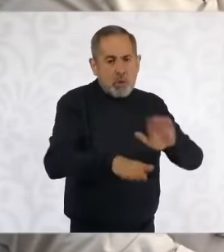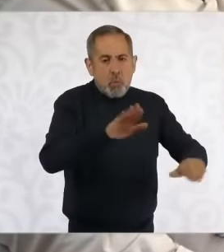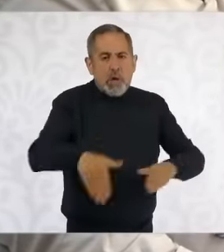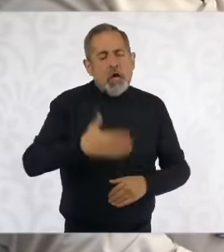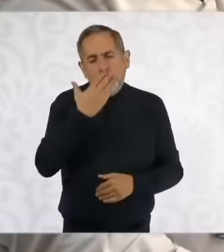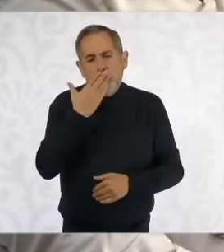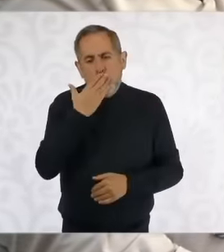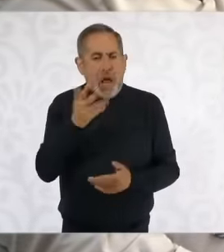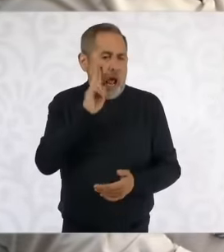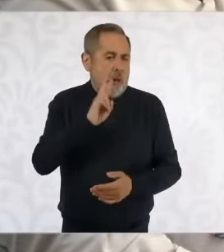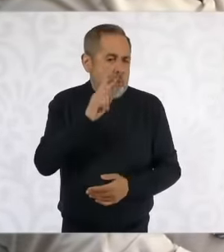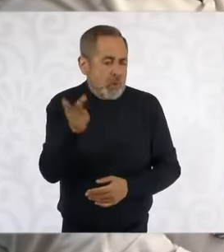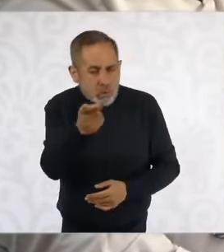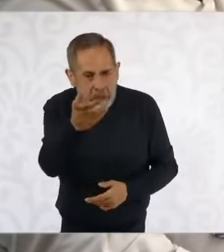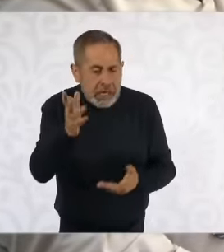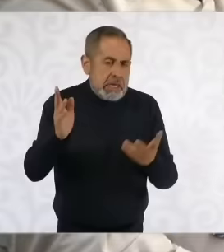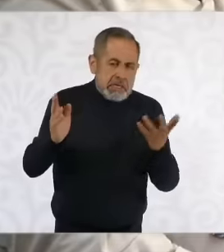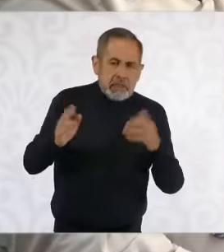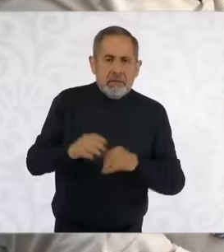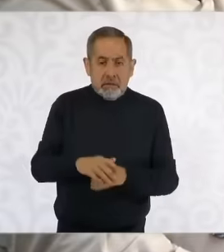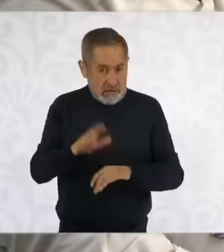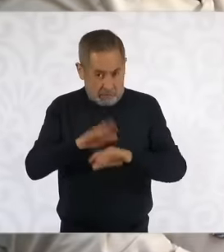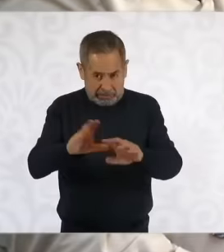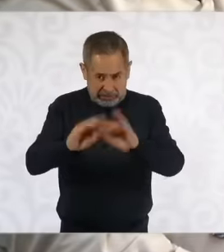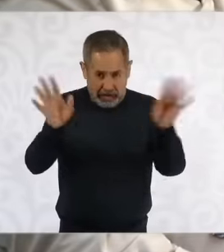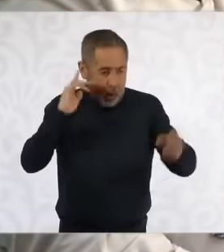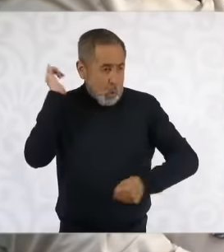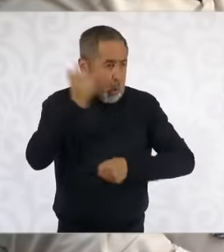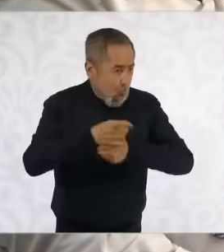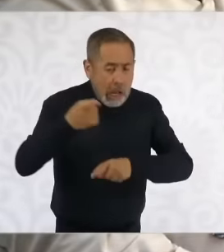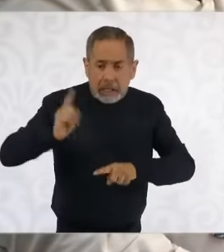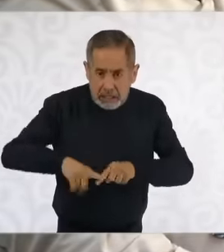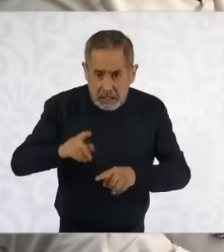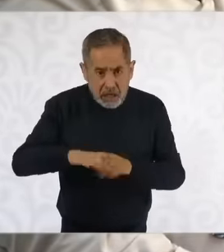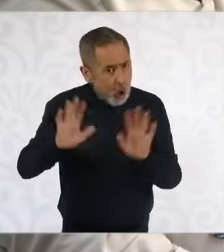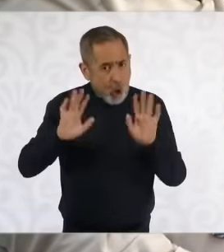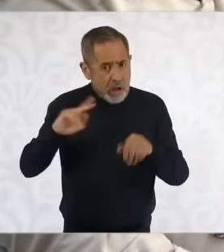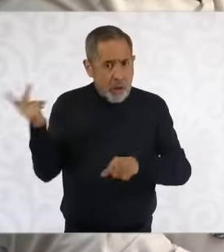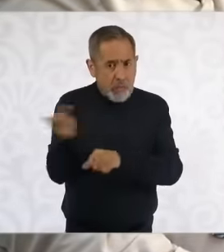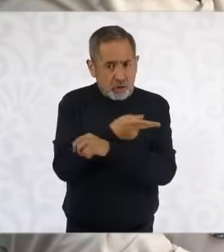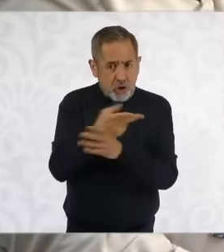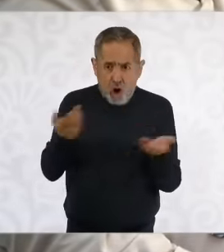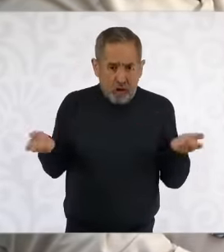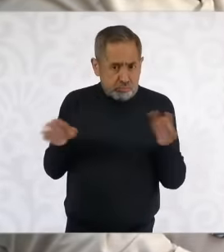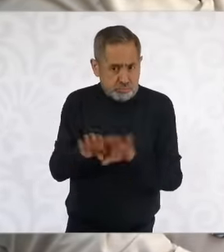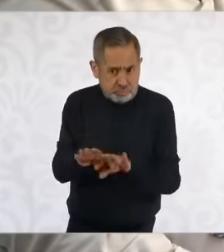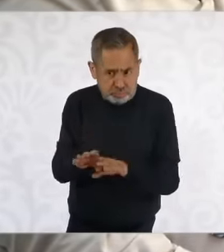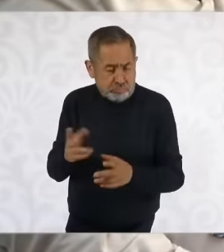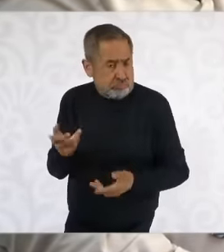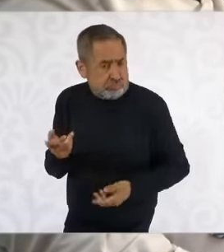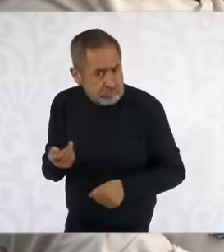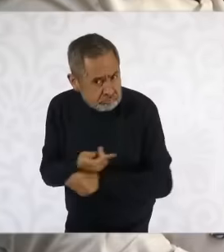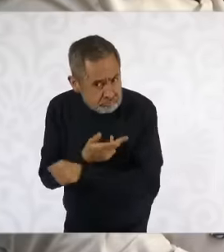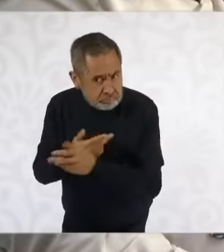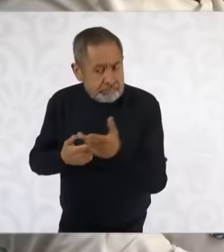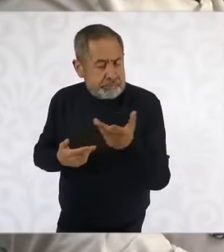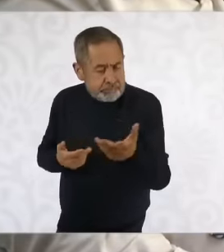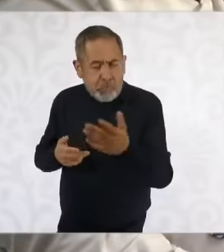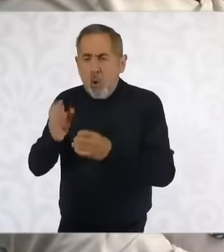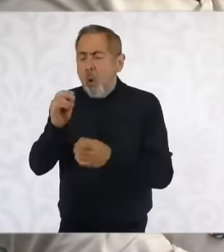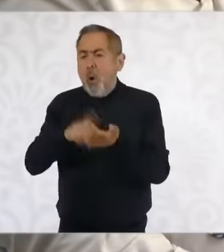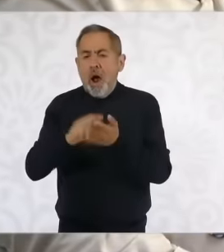, well, clarification of the facts and the file has already been closed. Even if there is uh there could